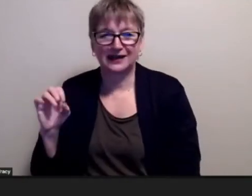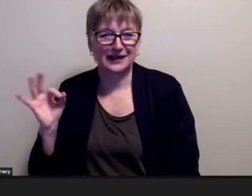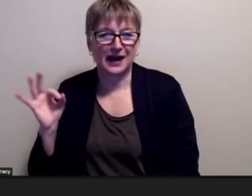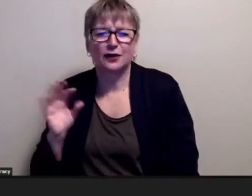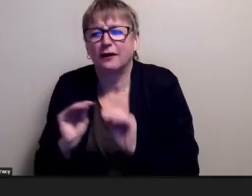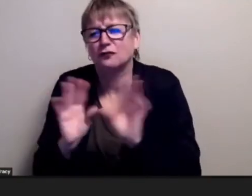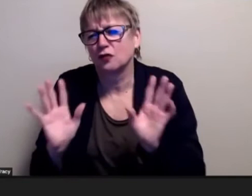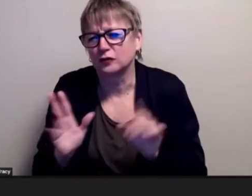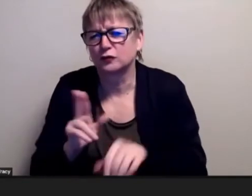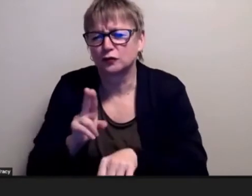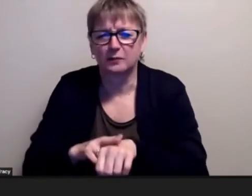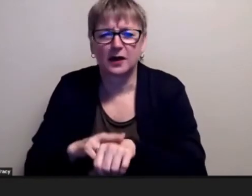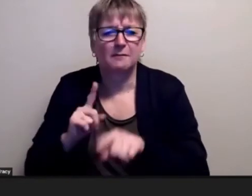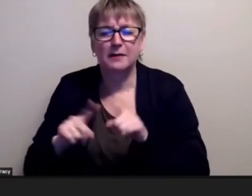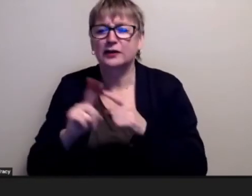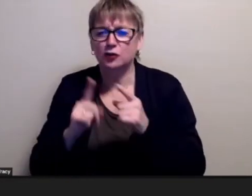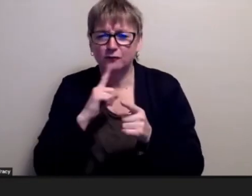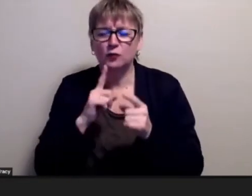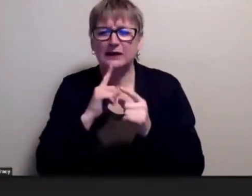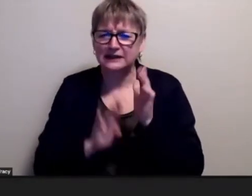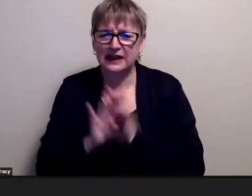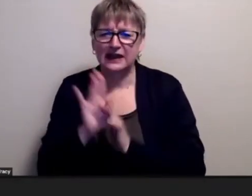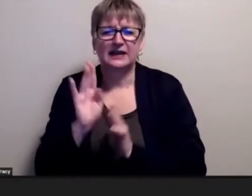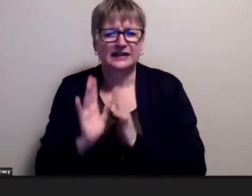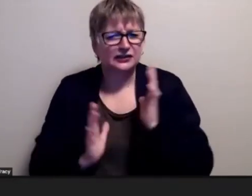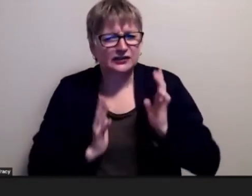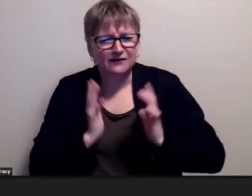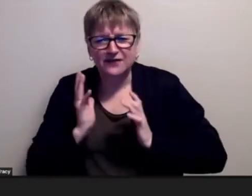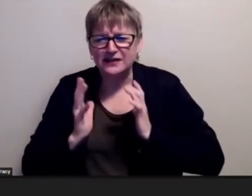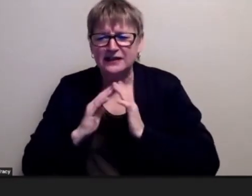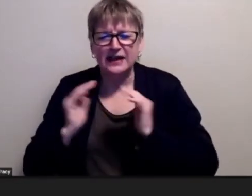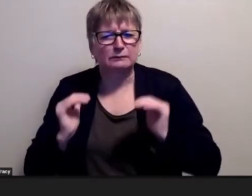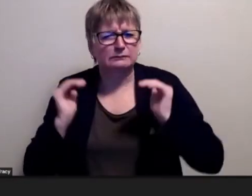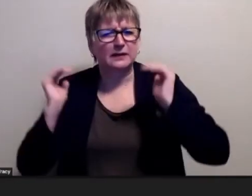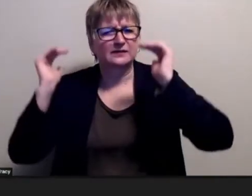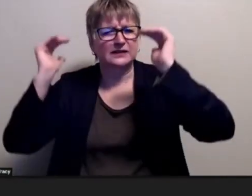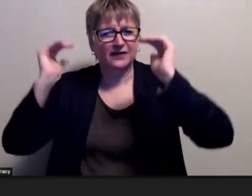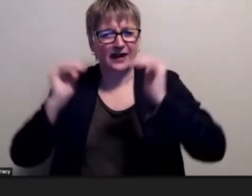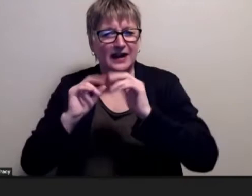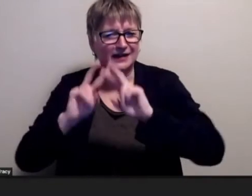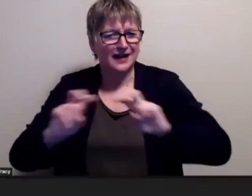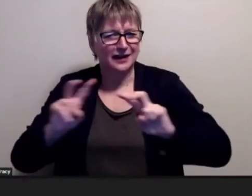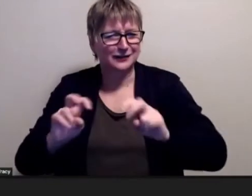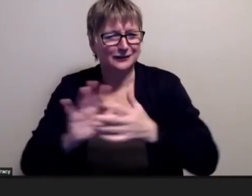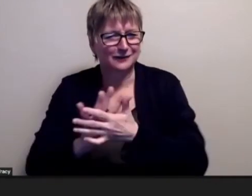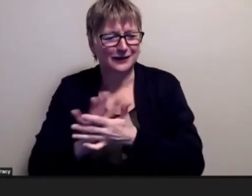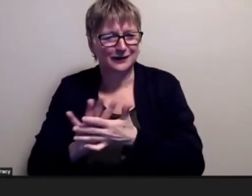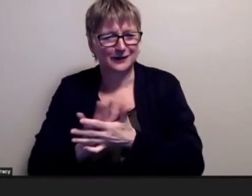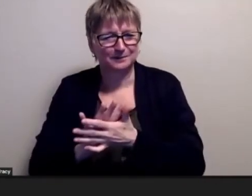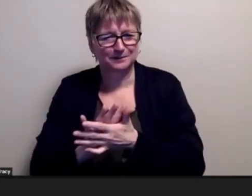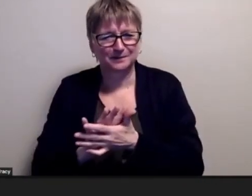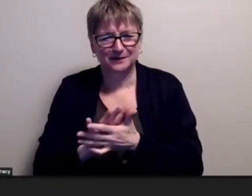develop very sophisticated analysis of movies and you're also able to understand